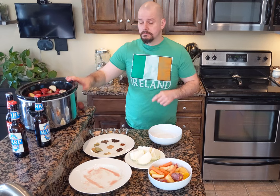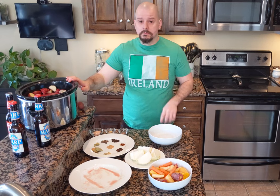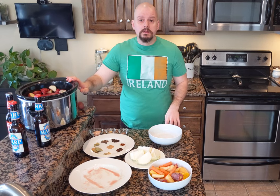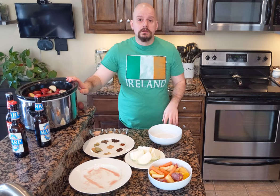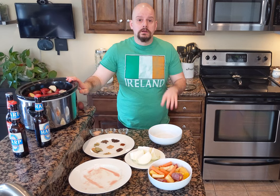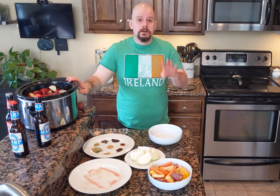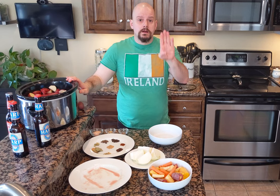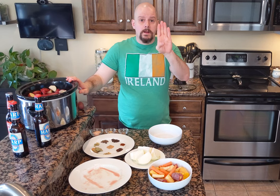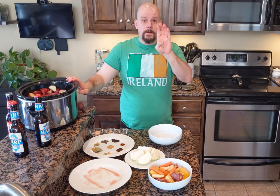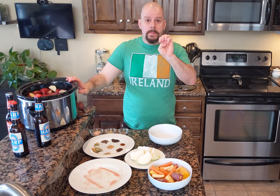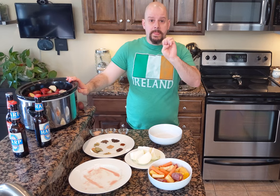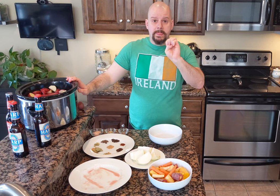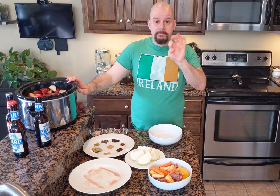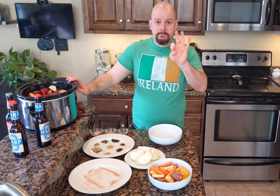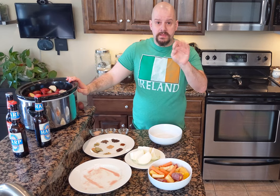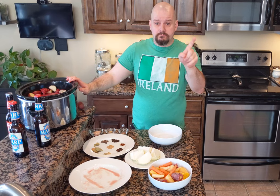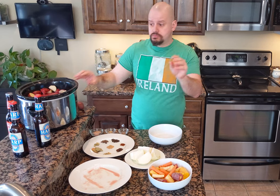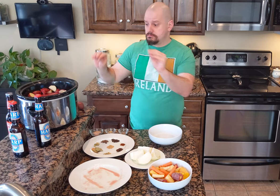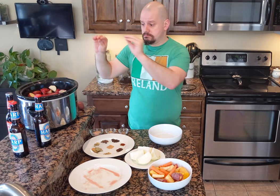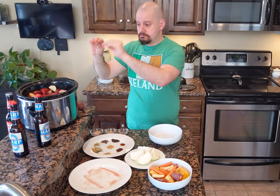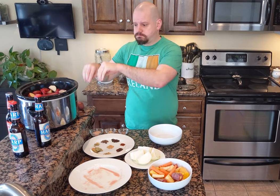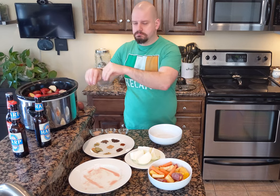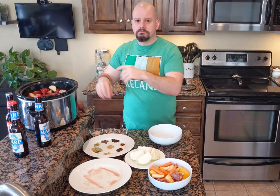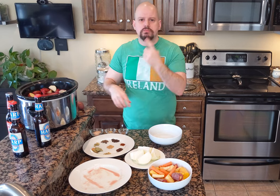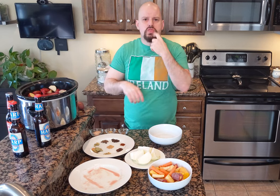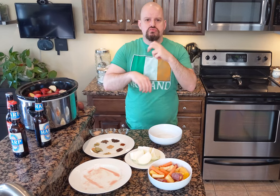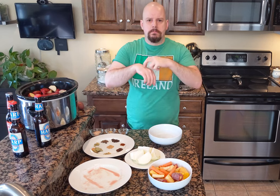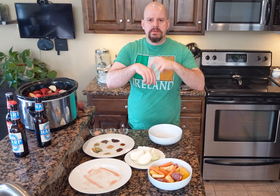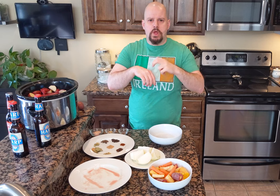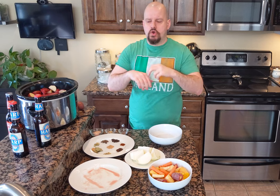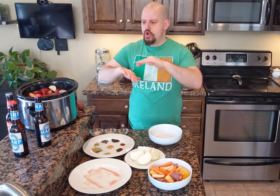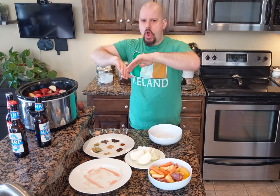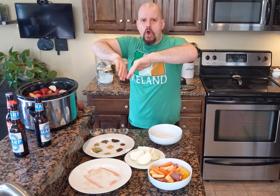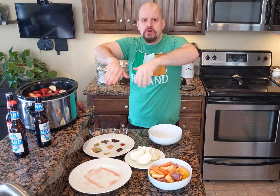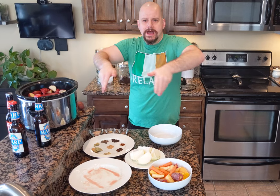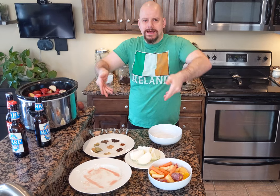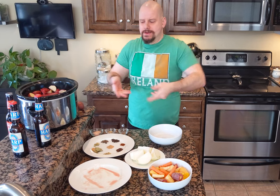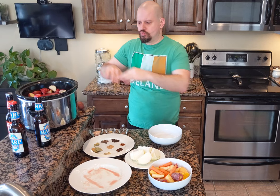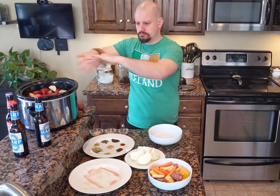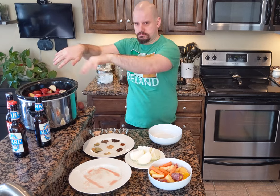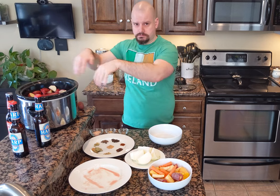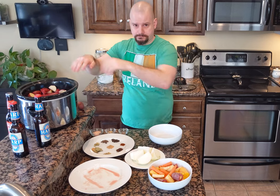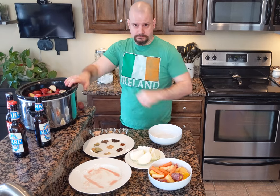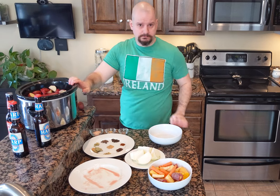When the beef is there, you put the red potatoes around it.